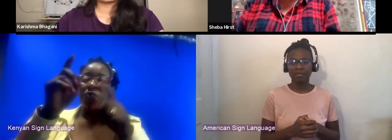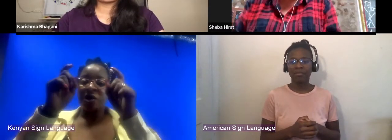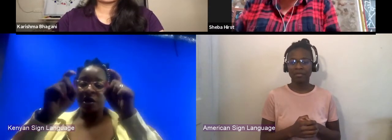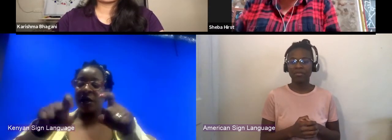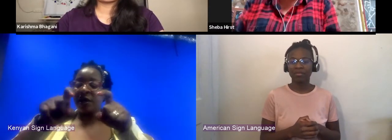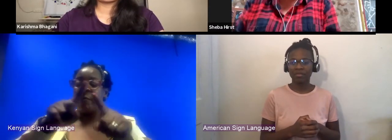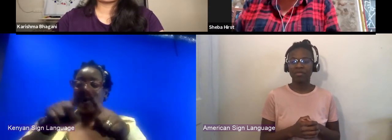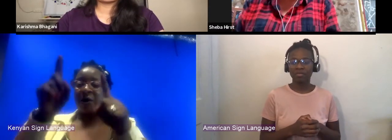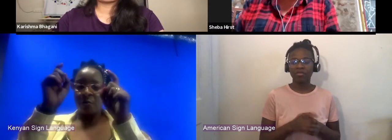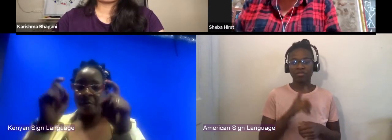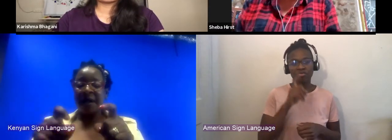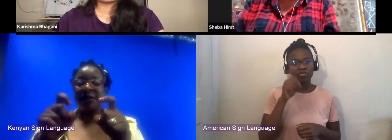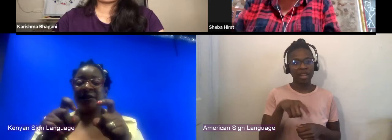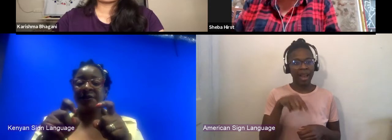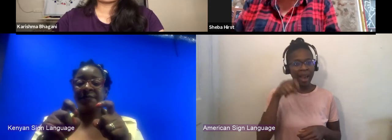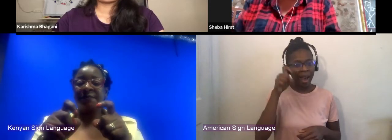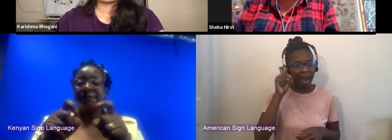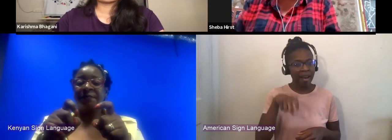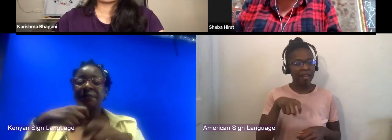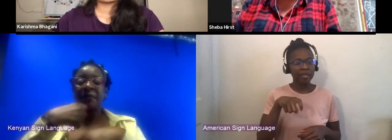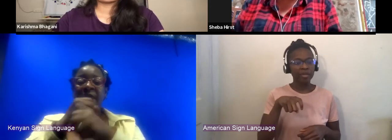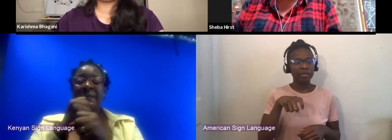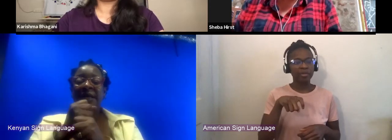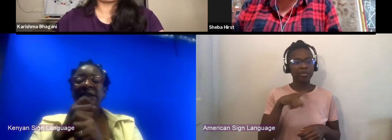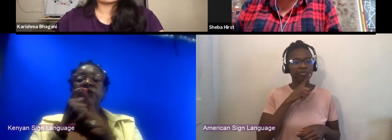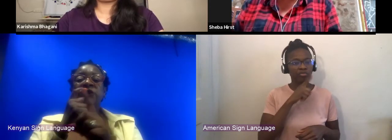of building the tools that are going to allow you